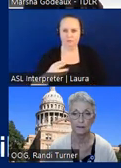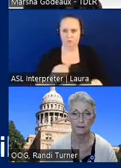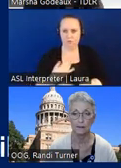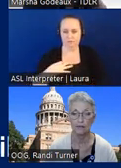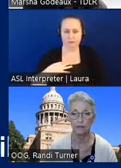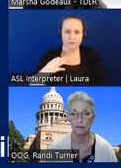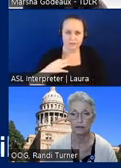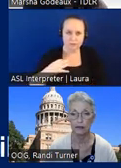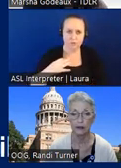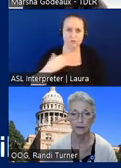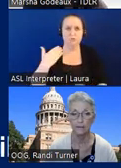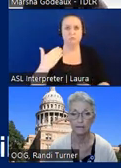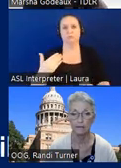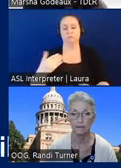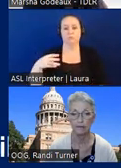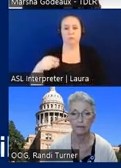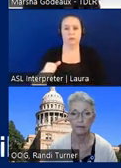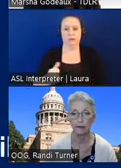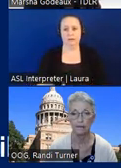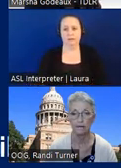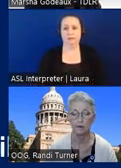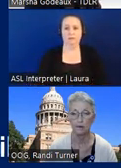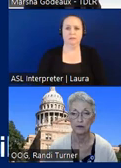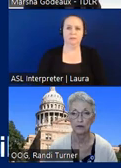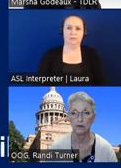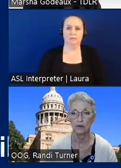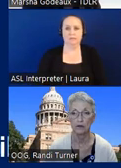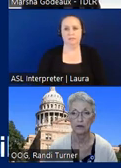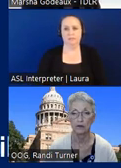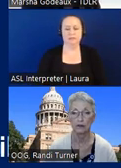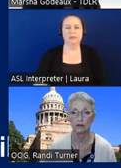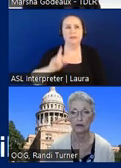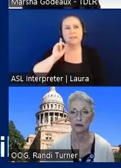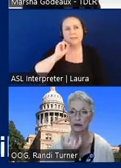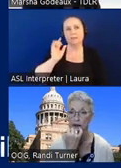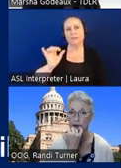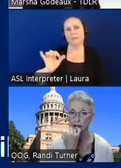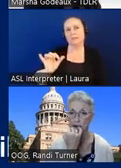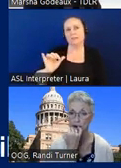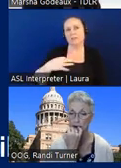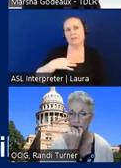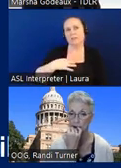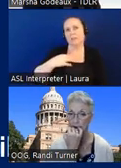to go and pay um it sounds like that would volunteer hours if you're not paying them